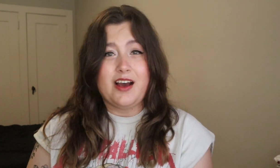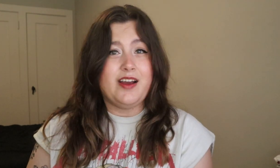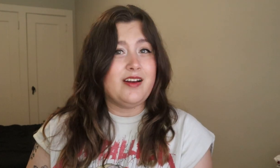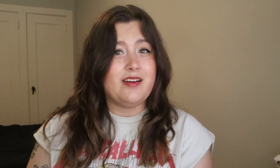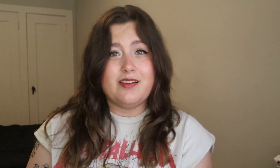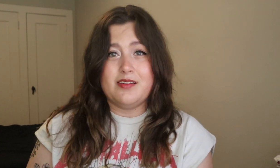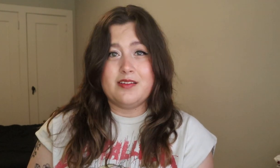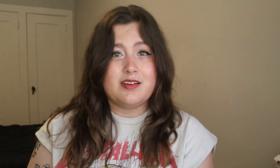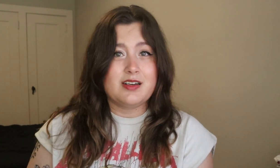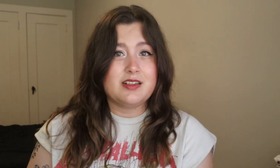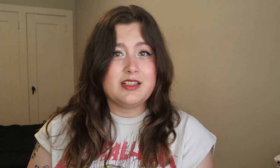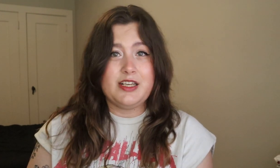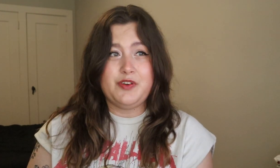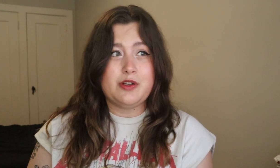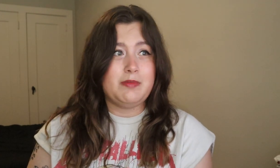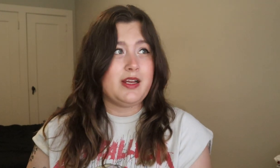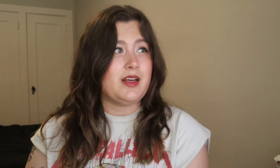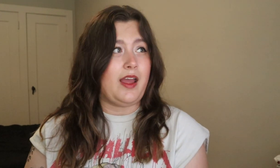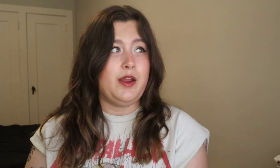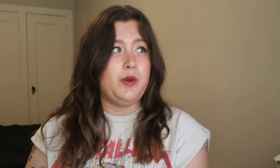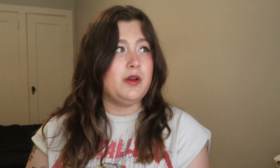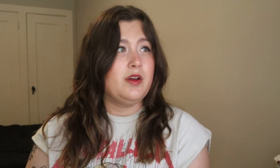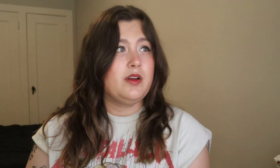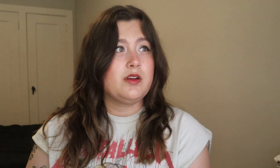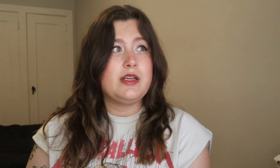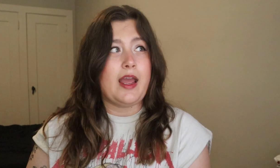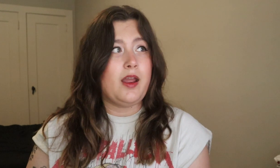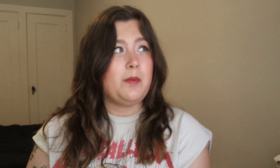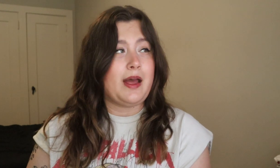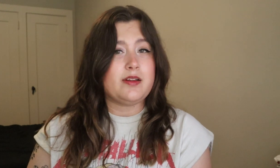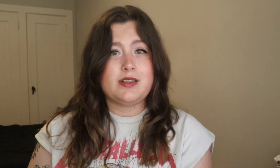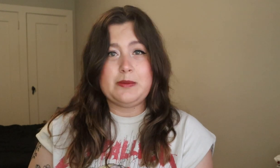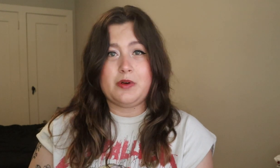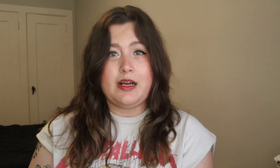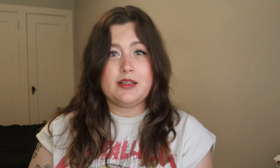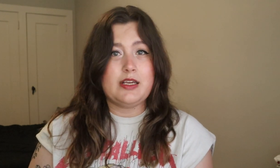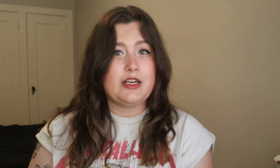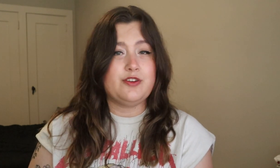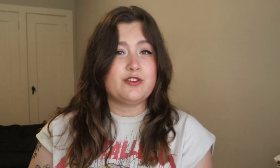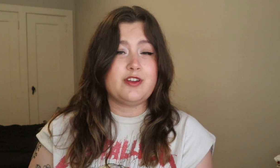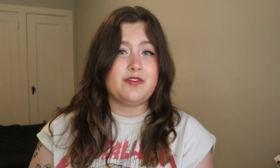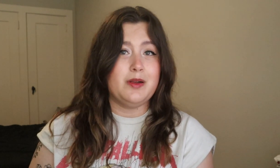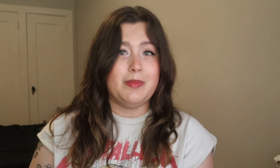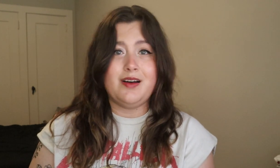And clearly, if you can make a game as simple as kicking yourself in the butt